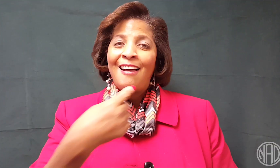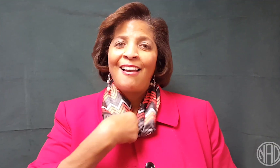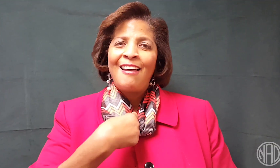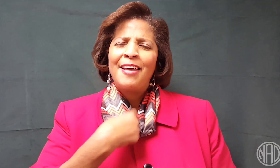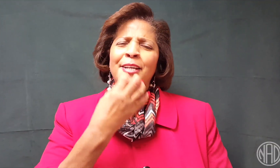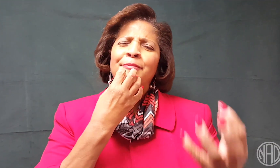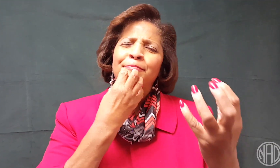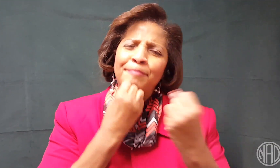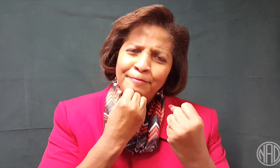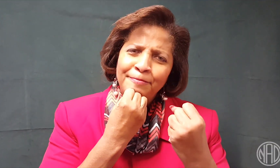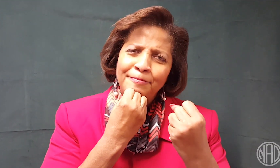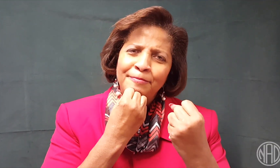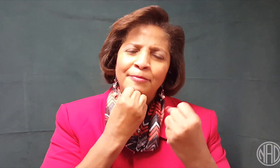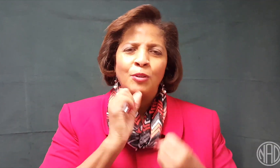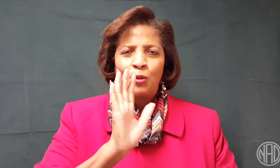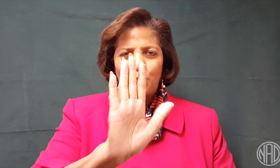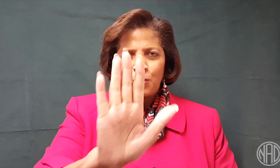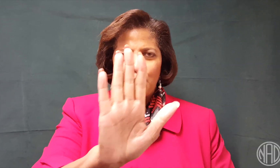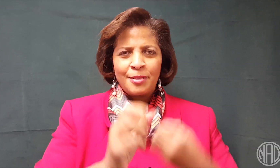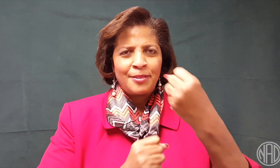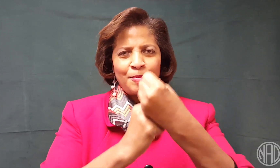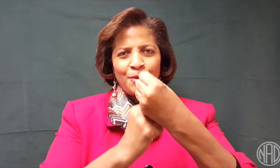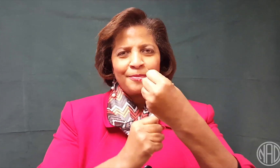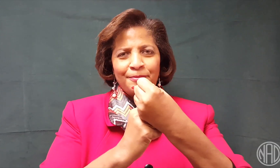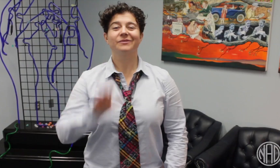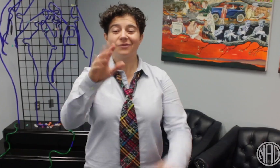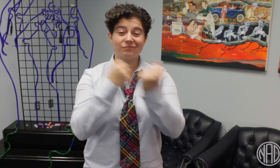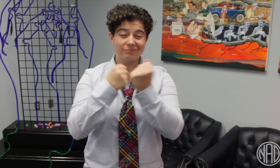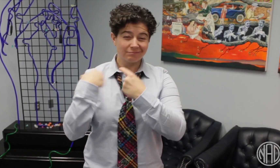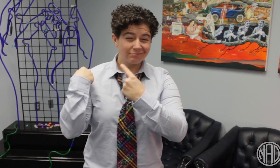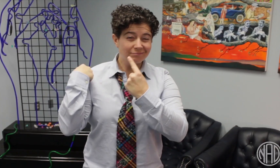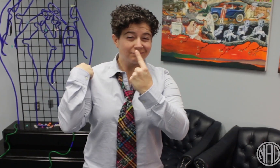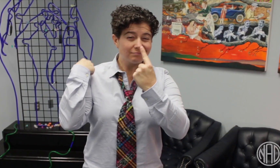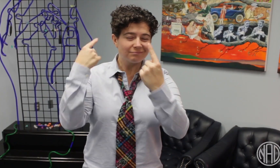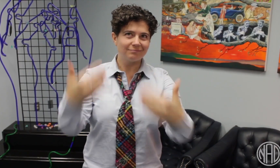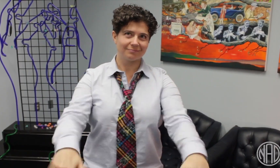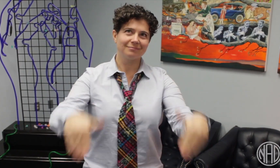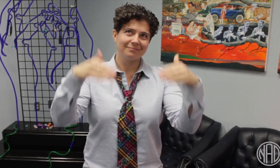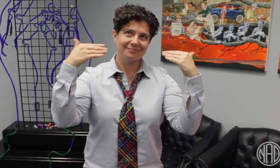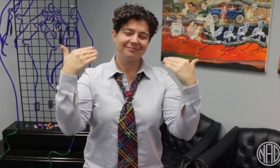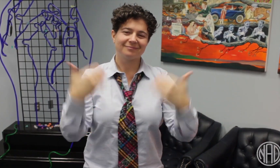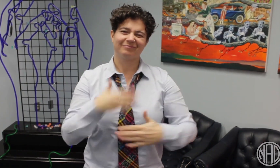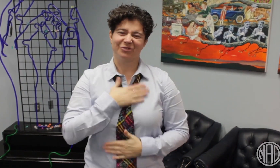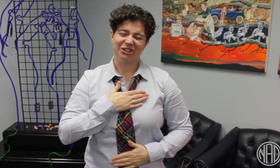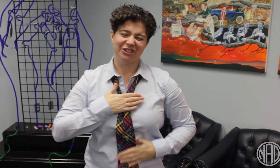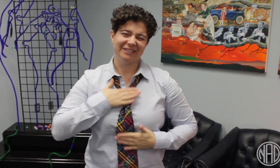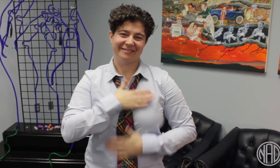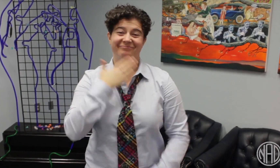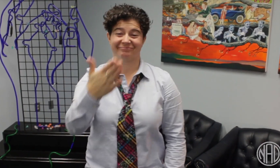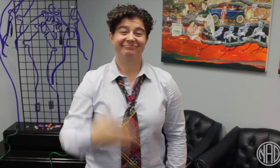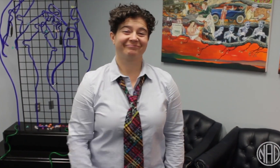Your support is important to me. All your support in the past year has been amazing, we appreciate it -- thank you!